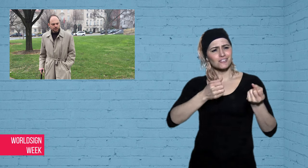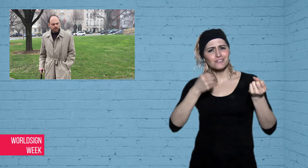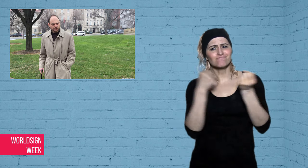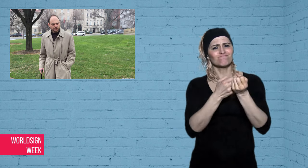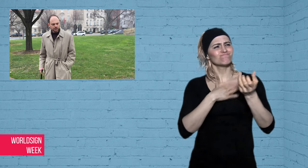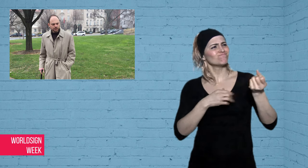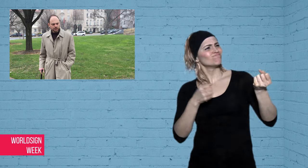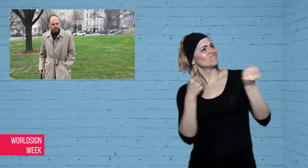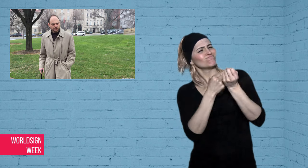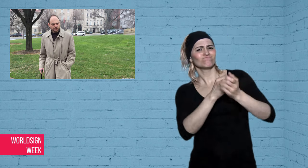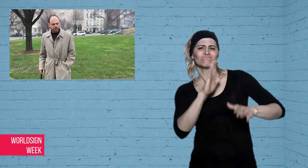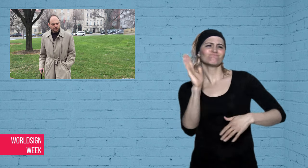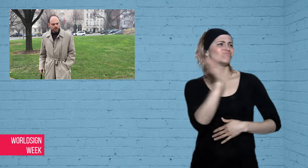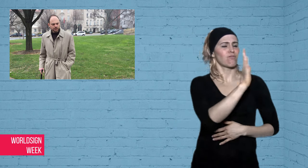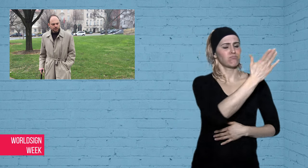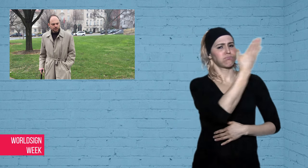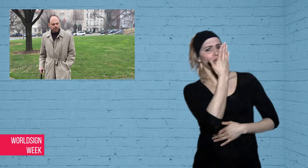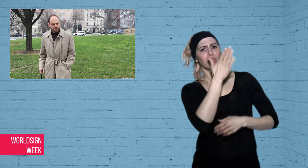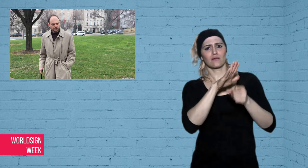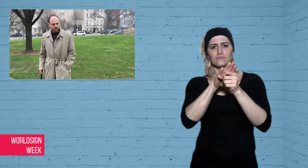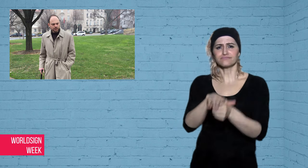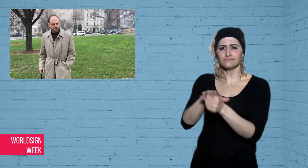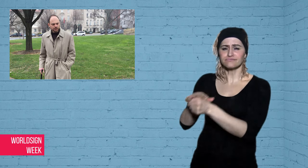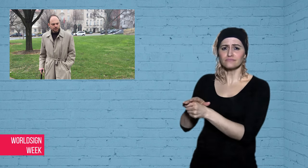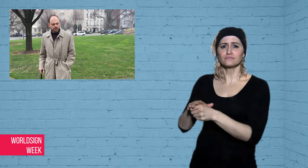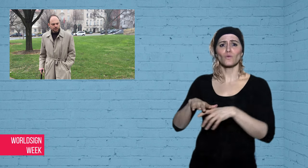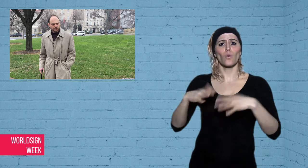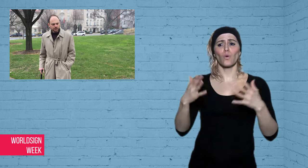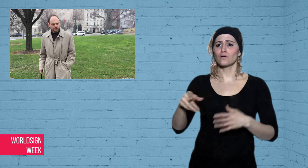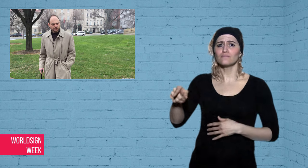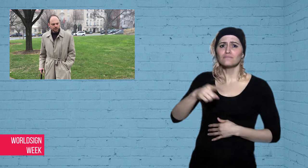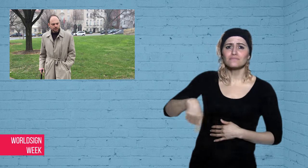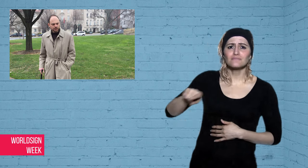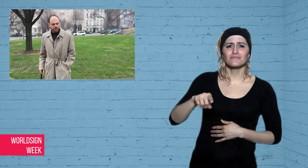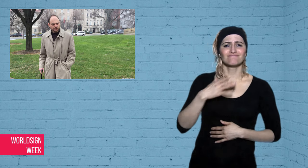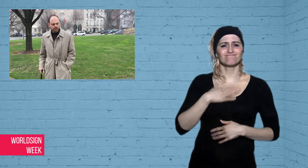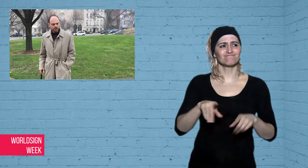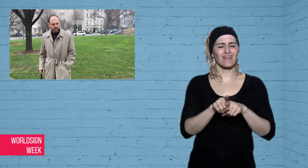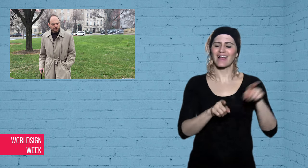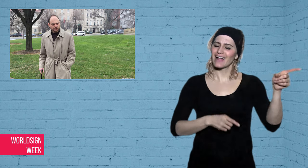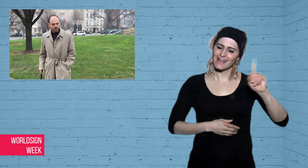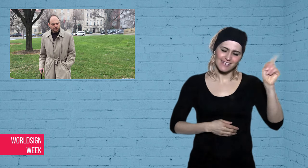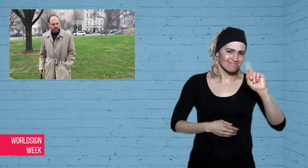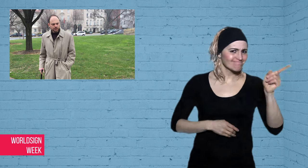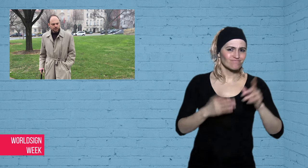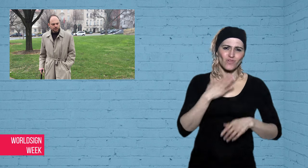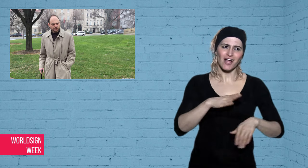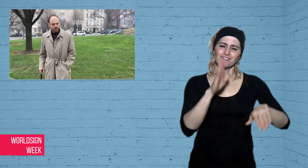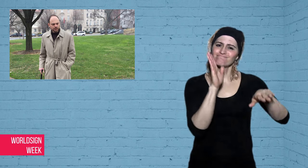people who are considered a threat to